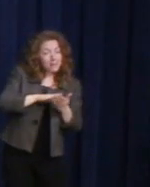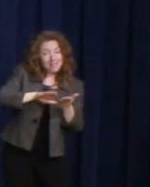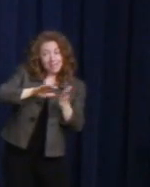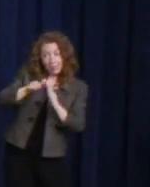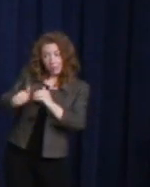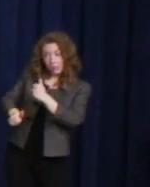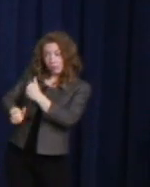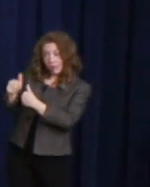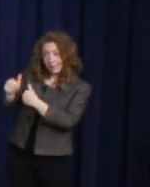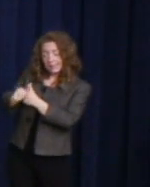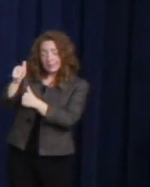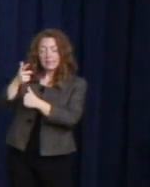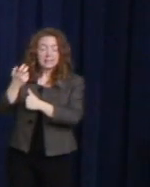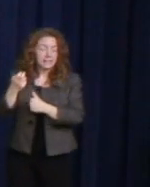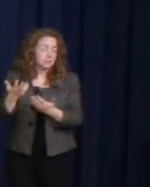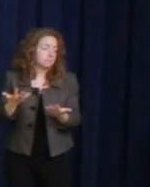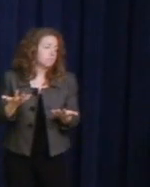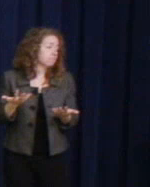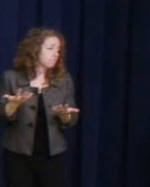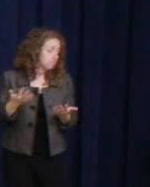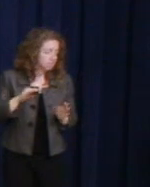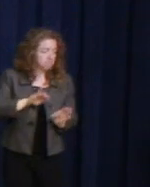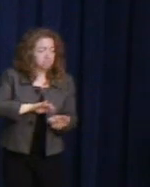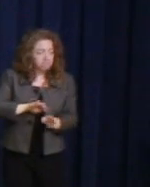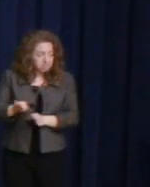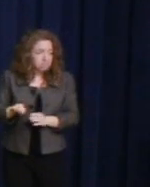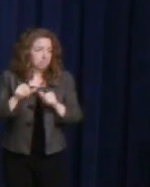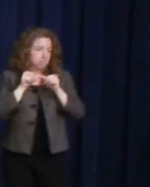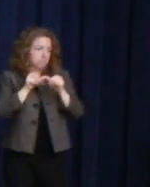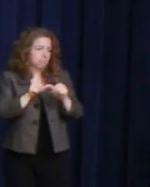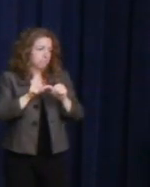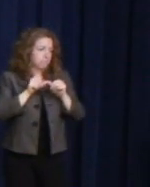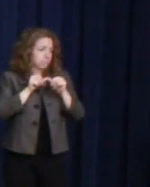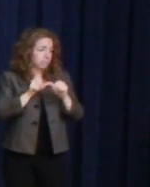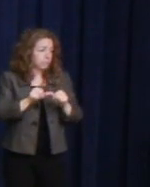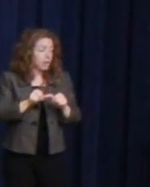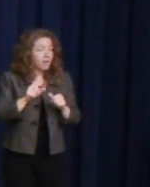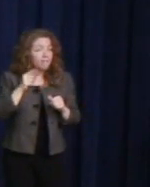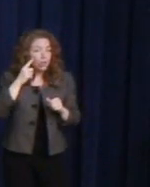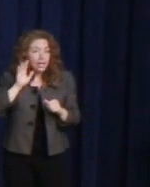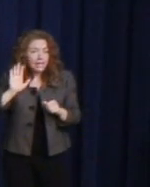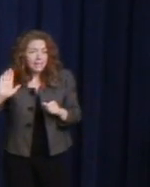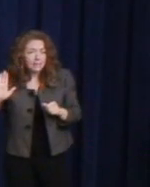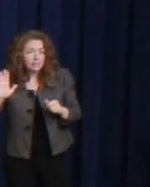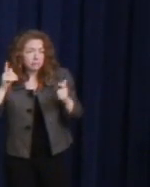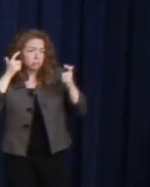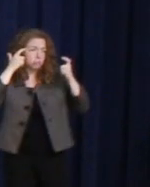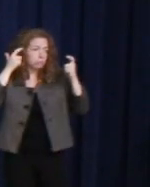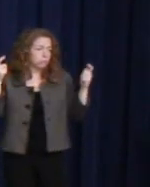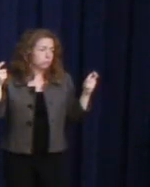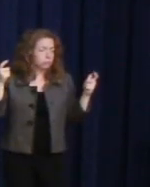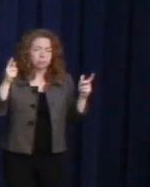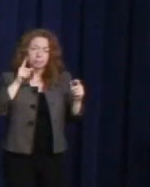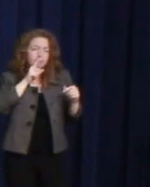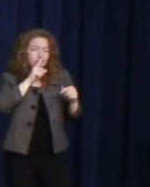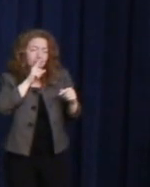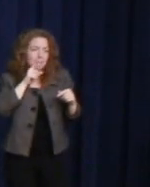And it wasn't to satisfy his own ambition, but rather to answer the call he felt to move